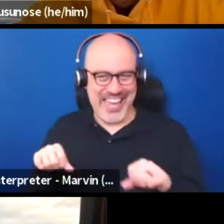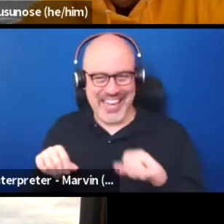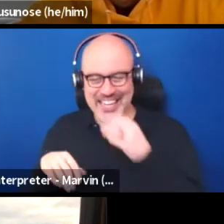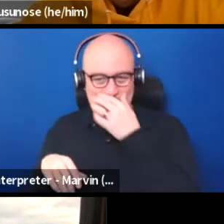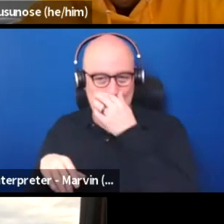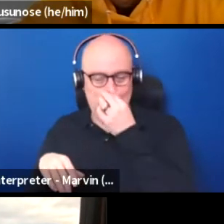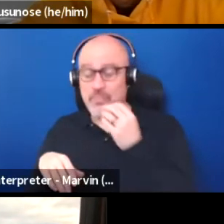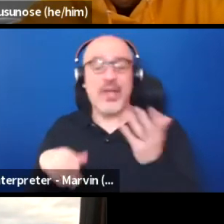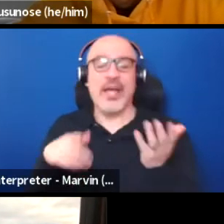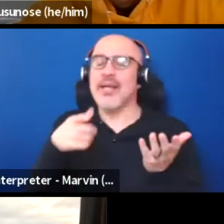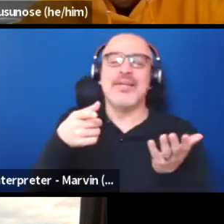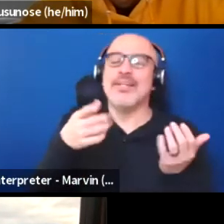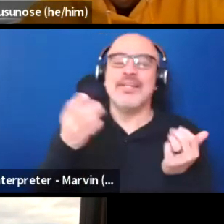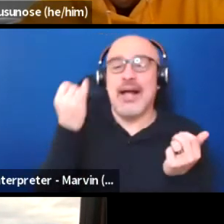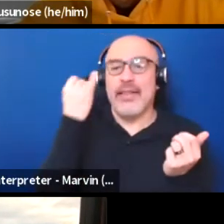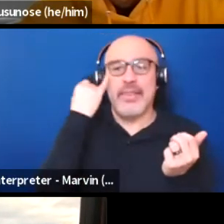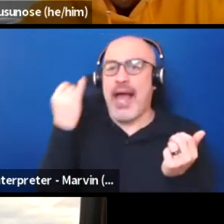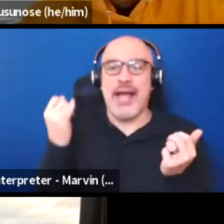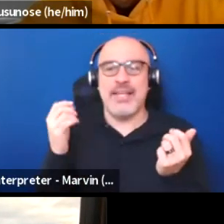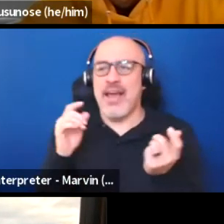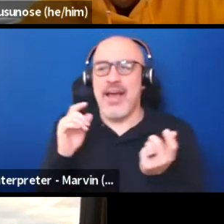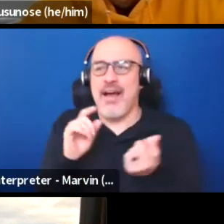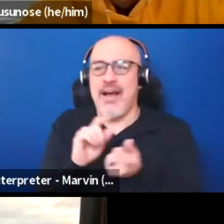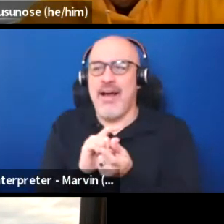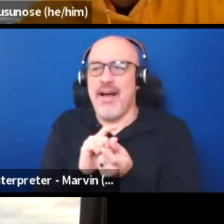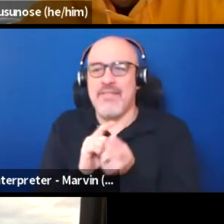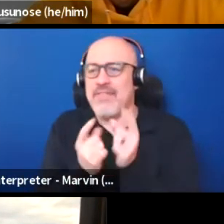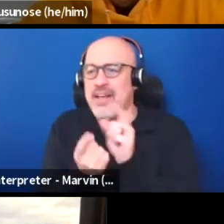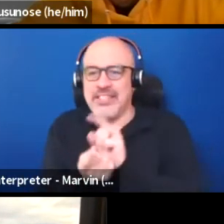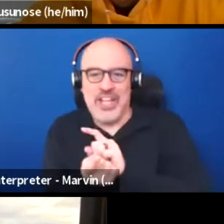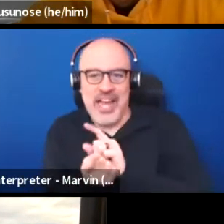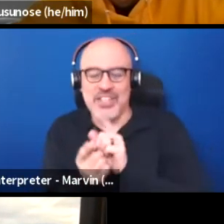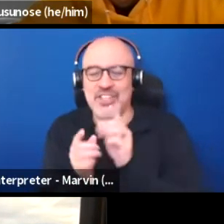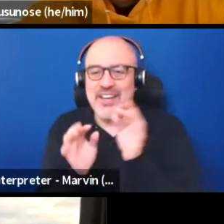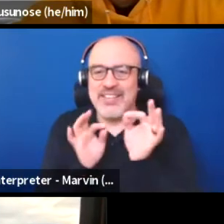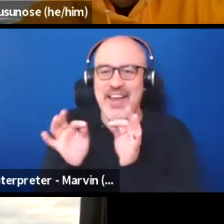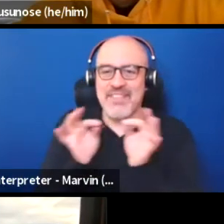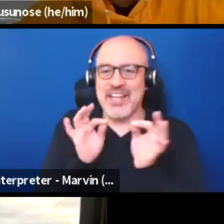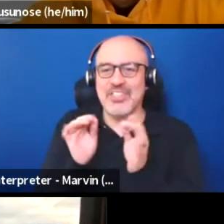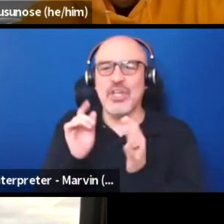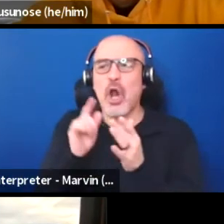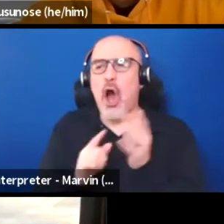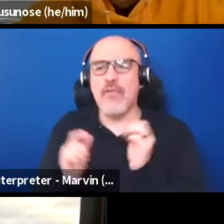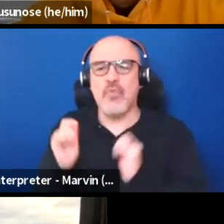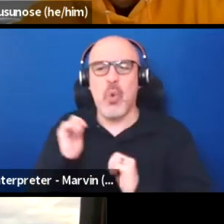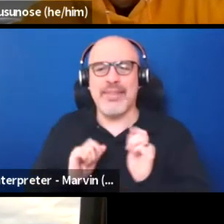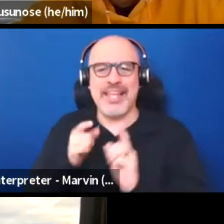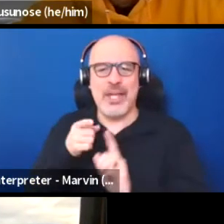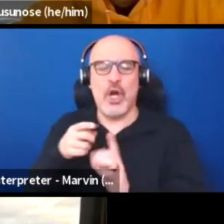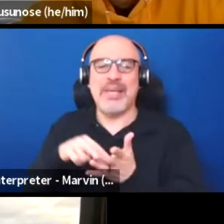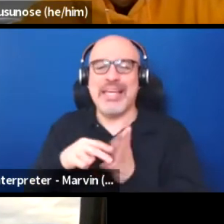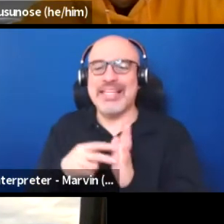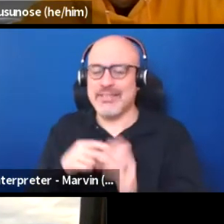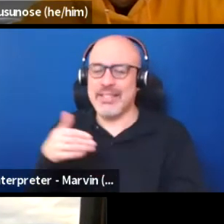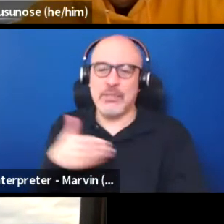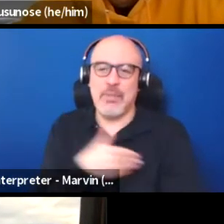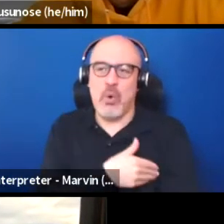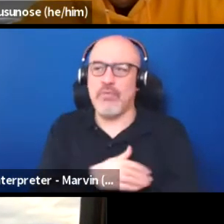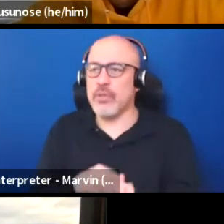Just this idea of redefining what theater is is still powerful in and of itself. Yeah, turn that piano into a drum.